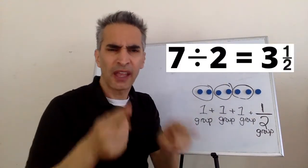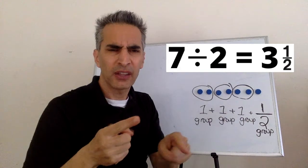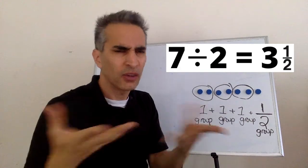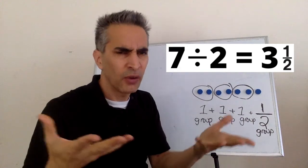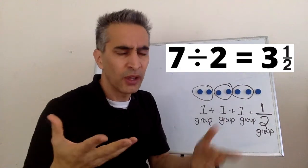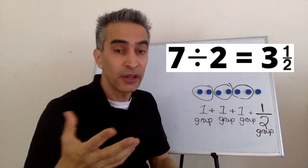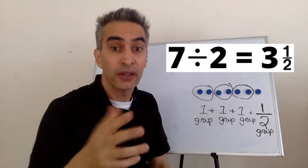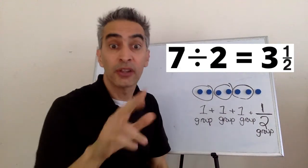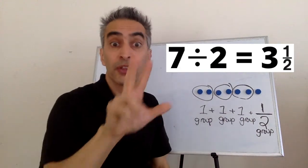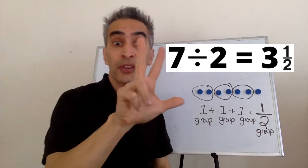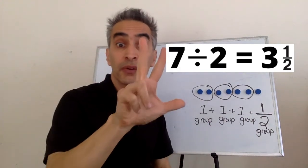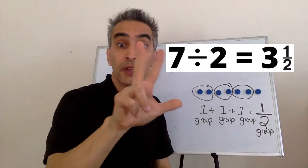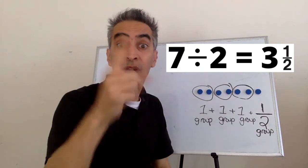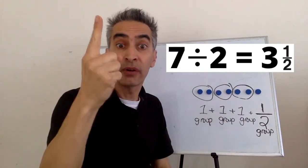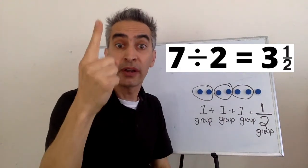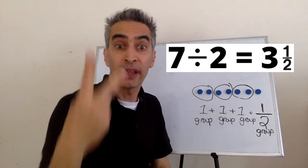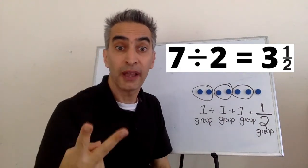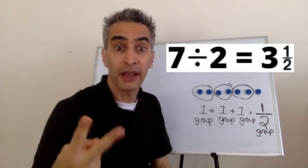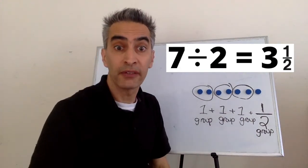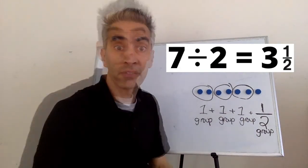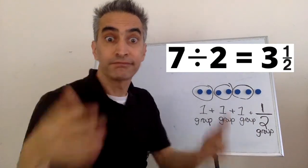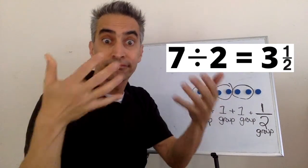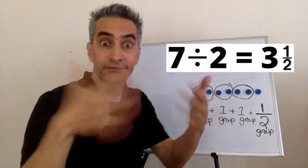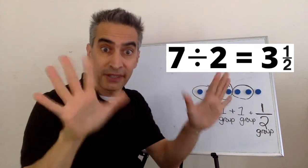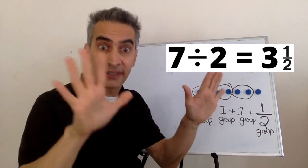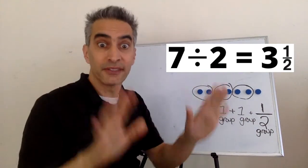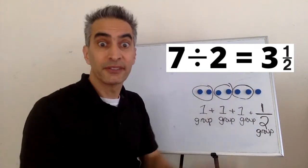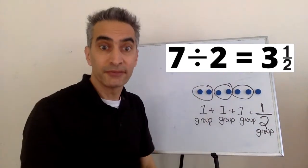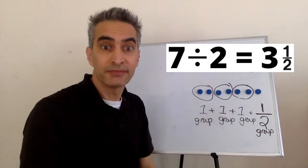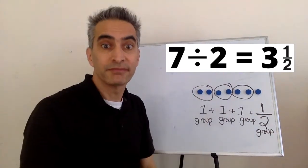The answer is 3 1/2. And we're finished.